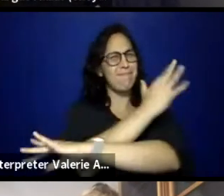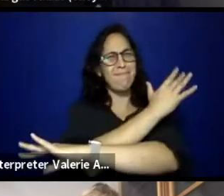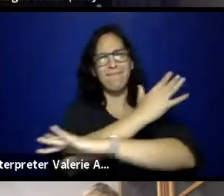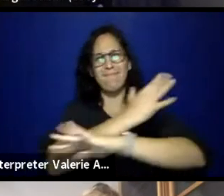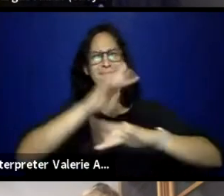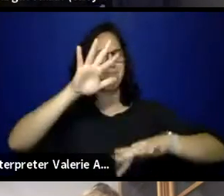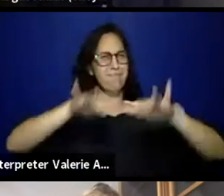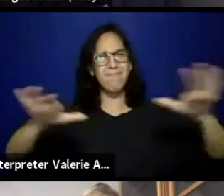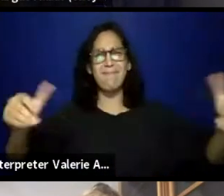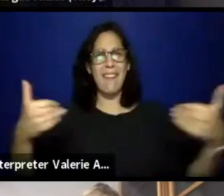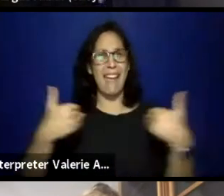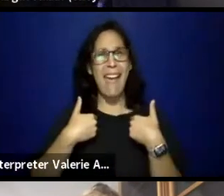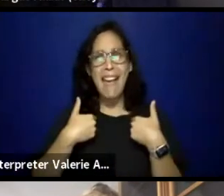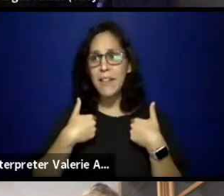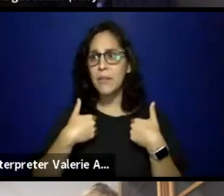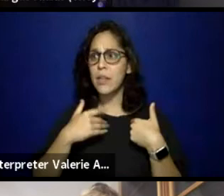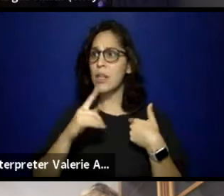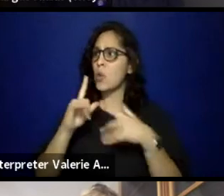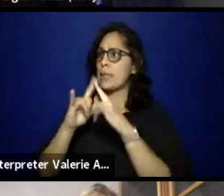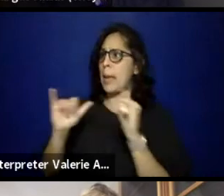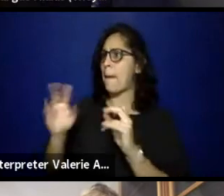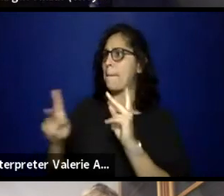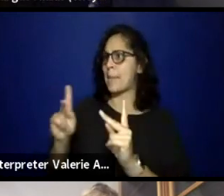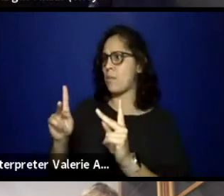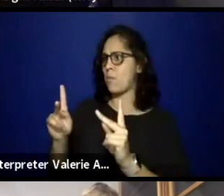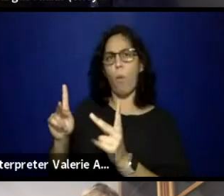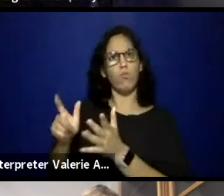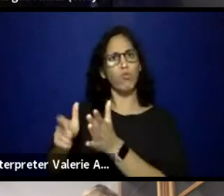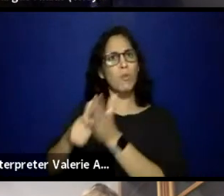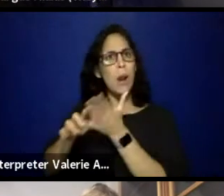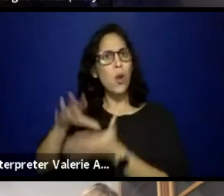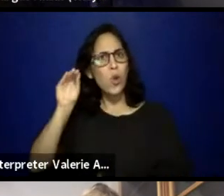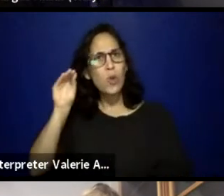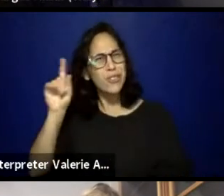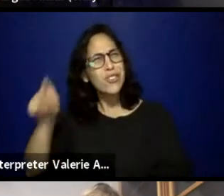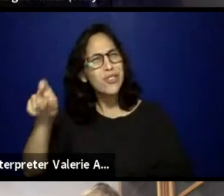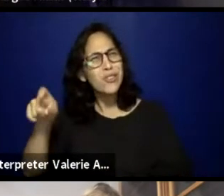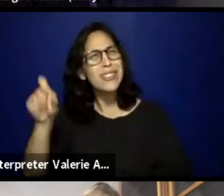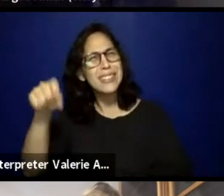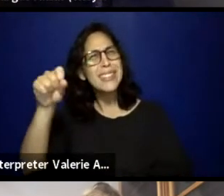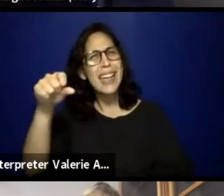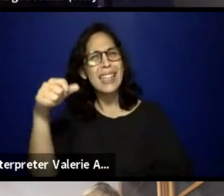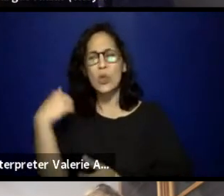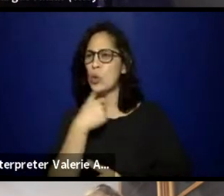I don't know, one of the most beautiful things I find about the human condition is that we can always expand, and we can always grow